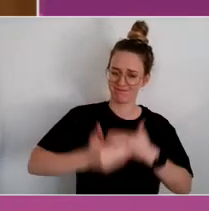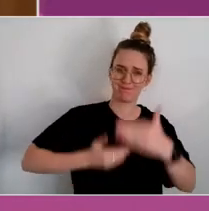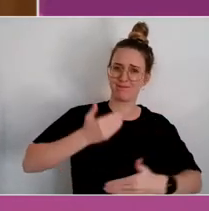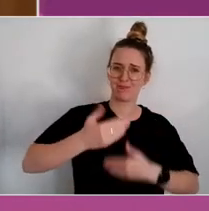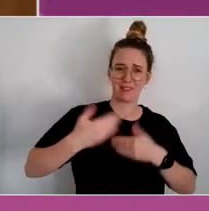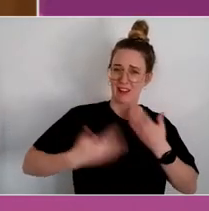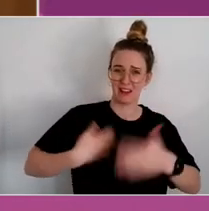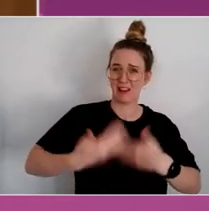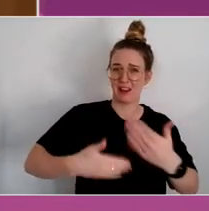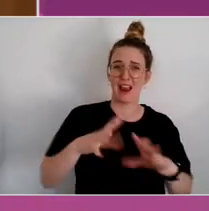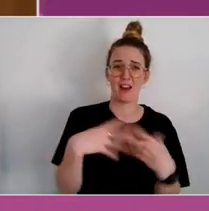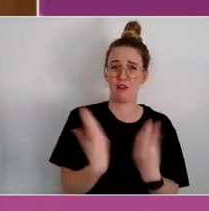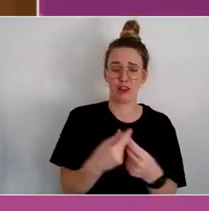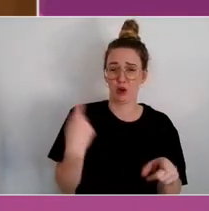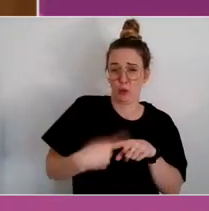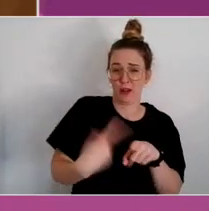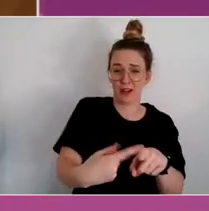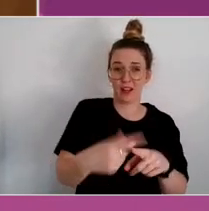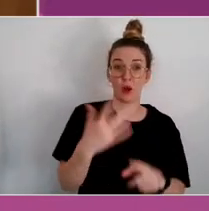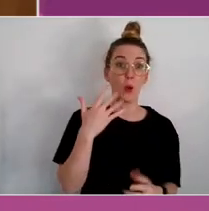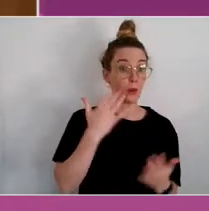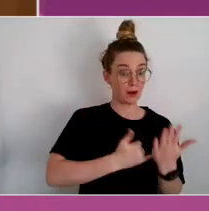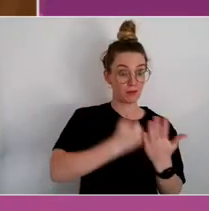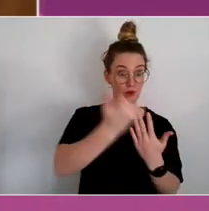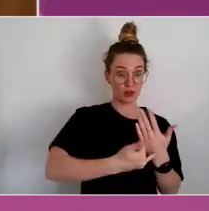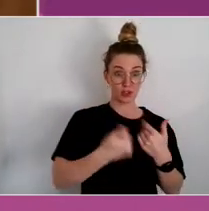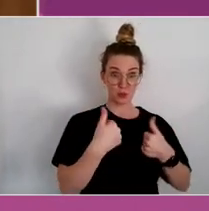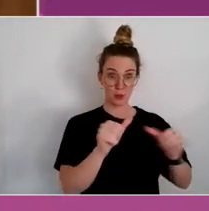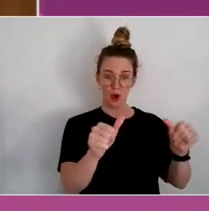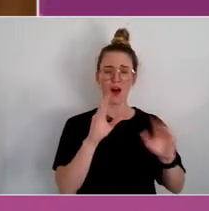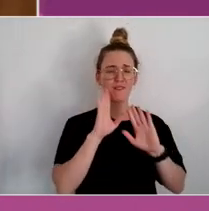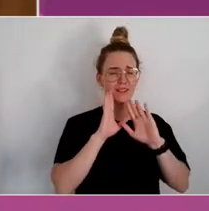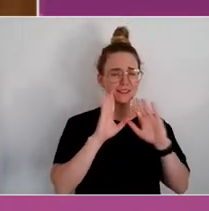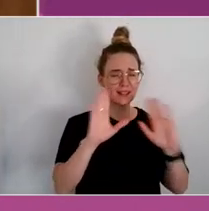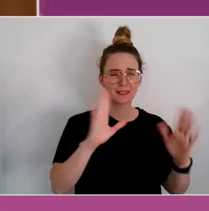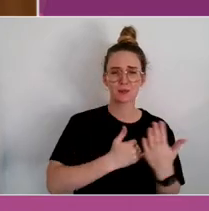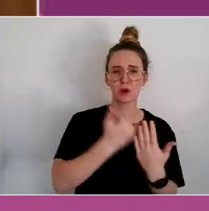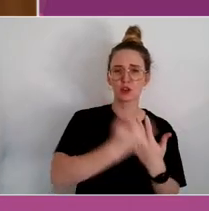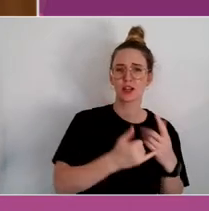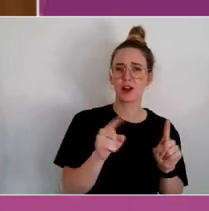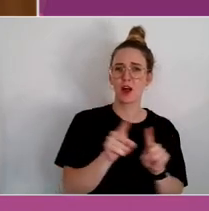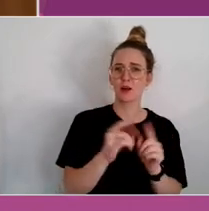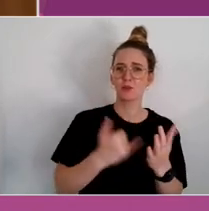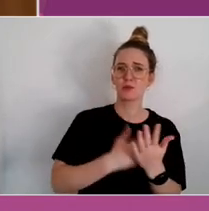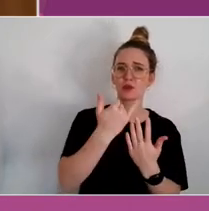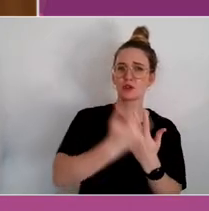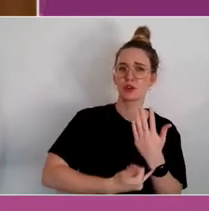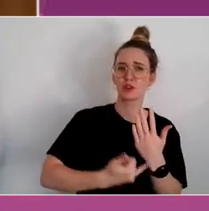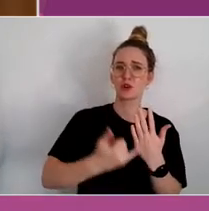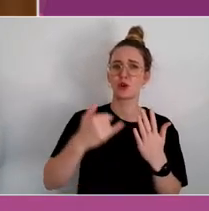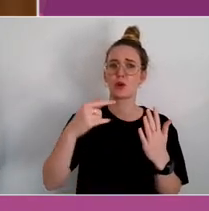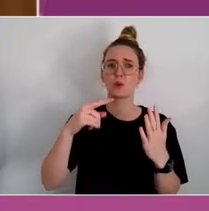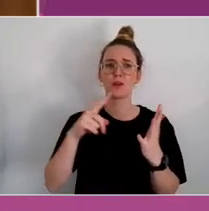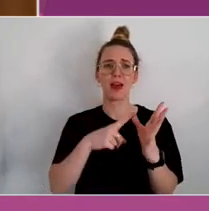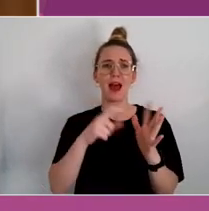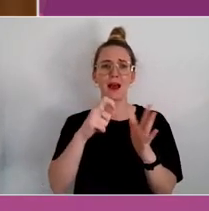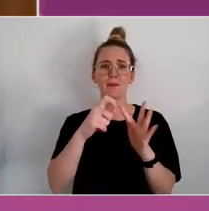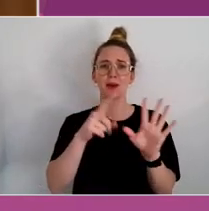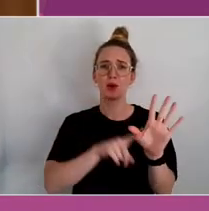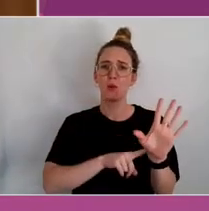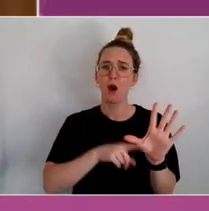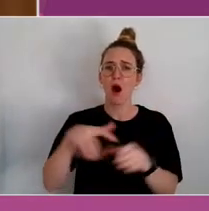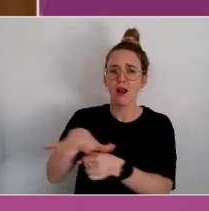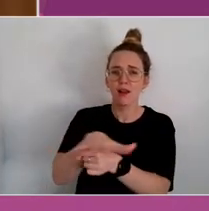When projects work, and we've had fantastic projects, like the project in the APY lands,